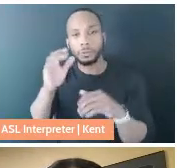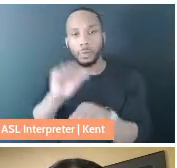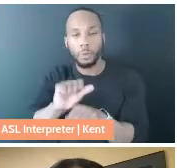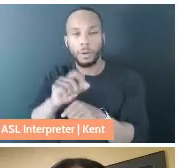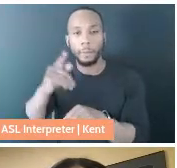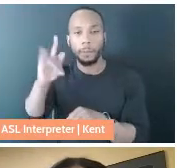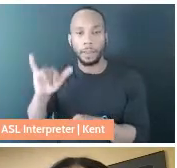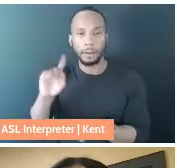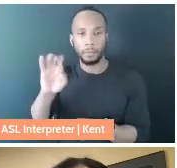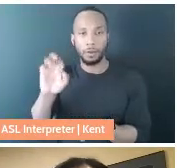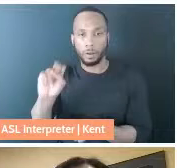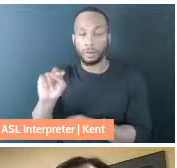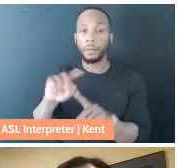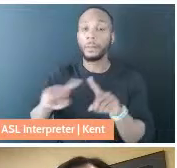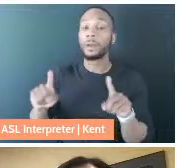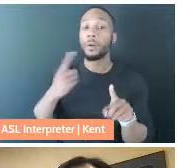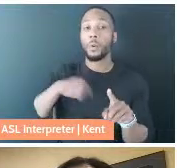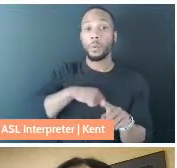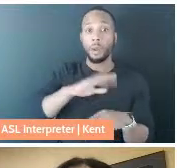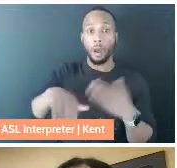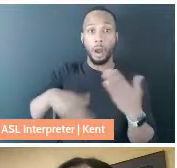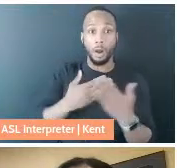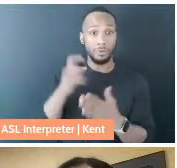which is that we all need care at some point, right?